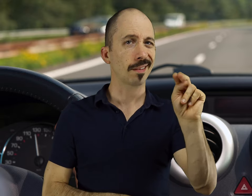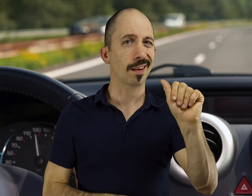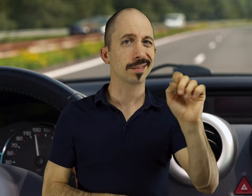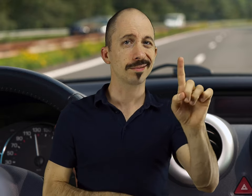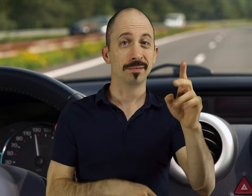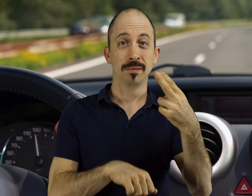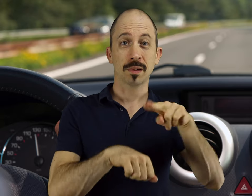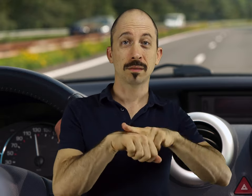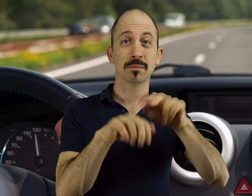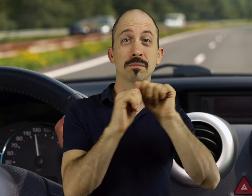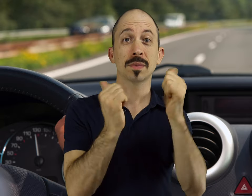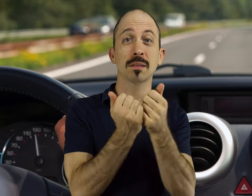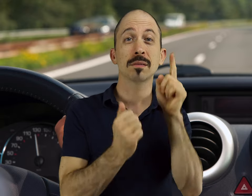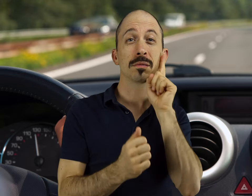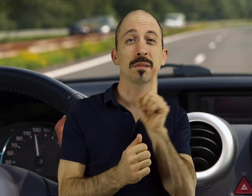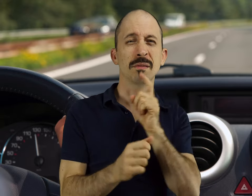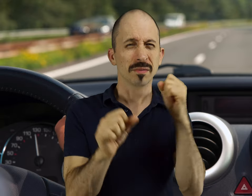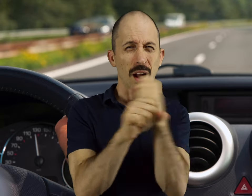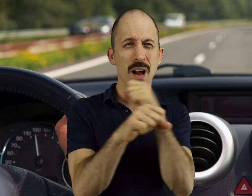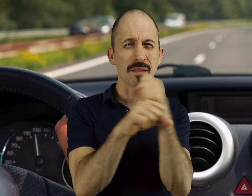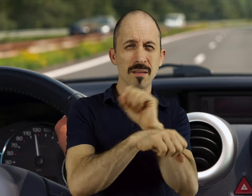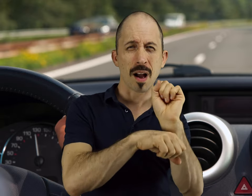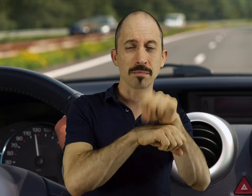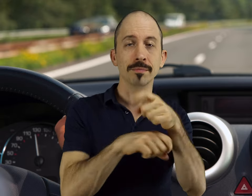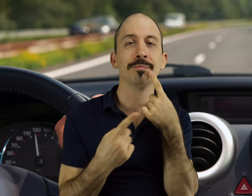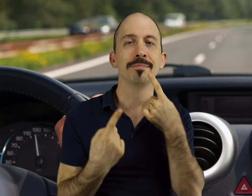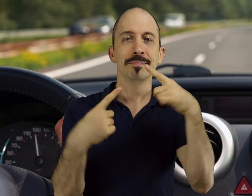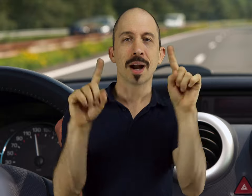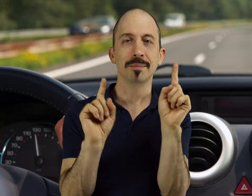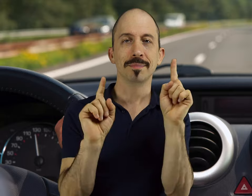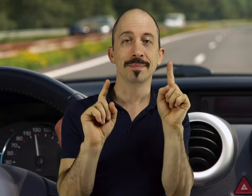The NAD (National Association of the Deaf) fought this plan and succeeded.